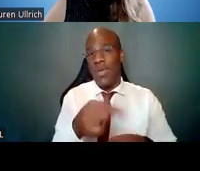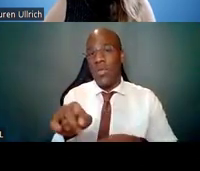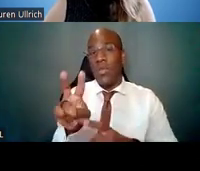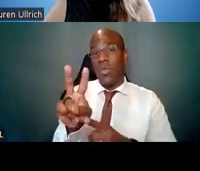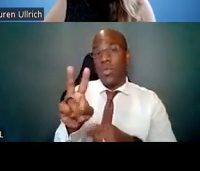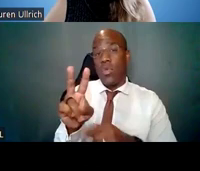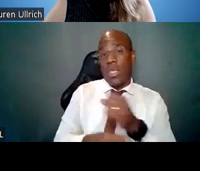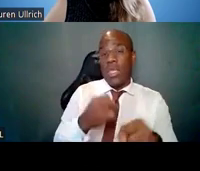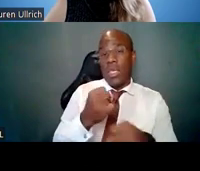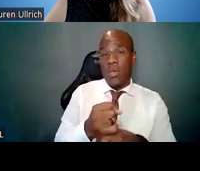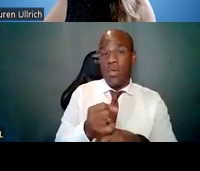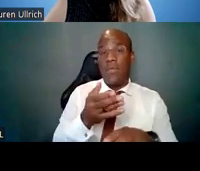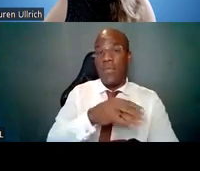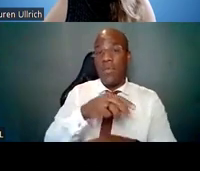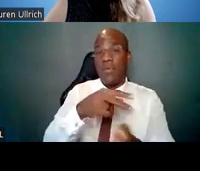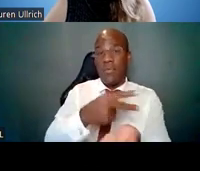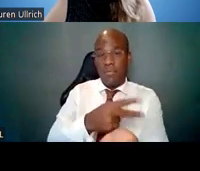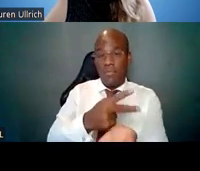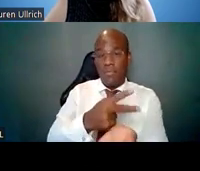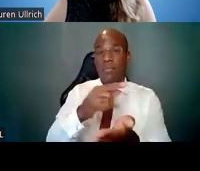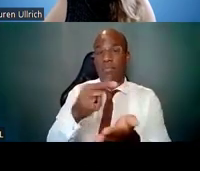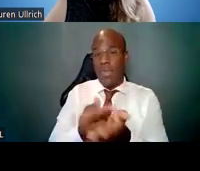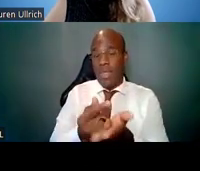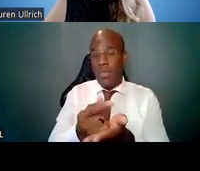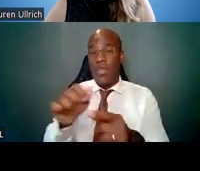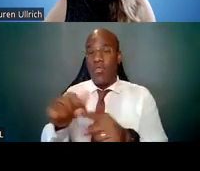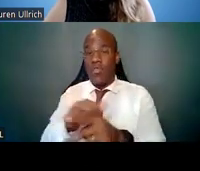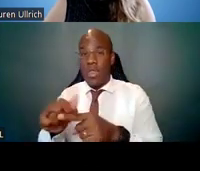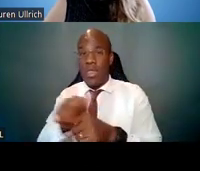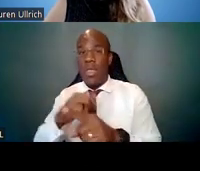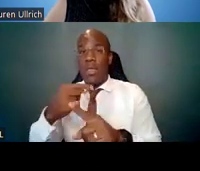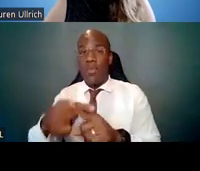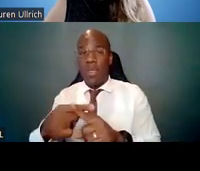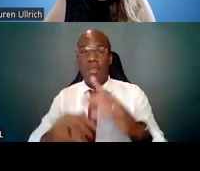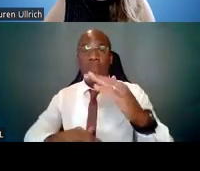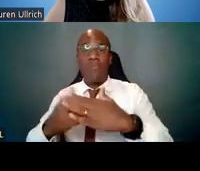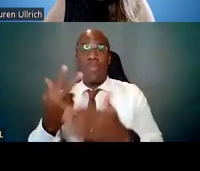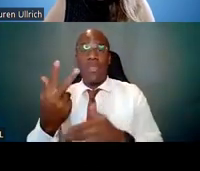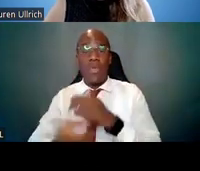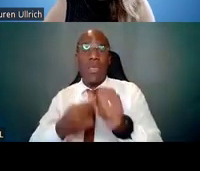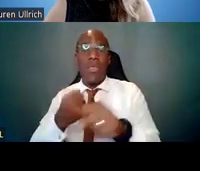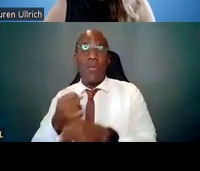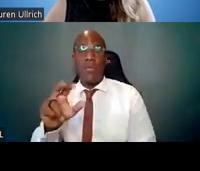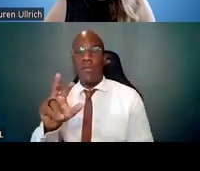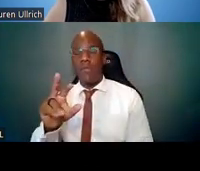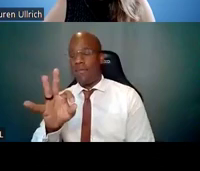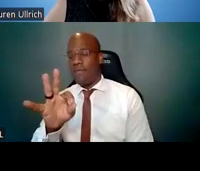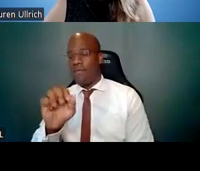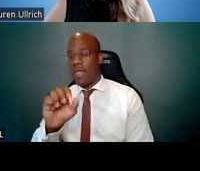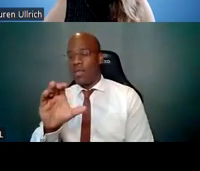and three years of faculty through the R00 phase, so a K to an R bridge program.